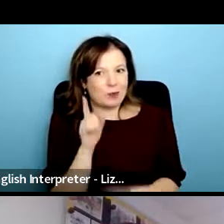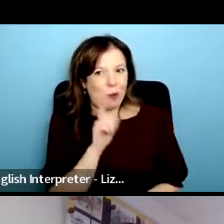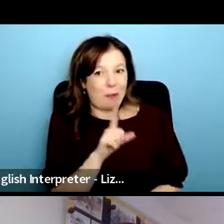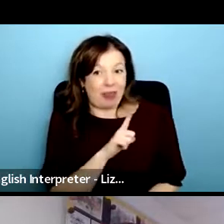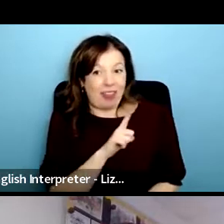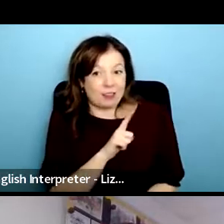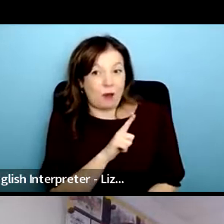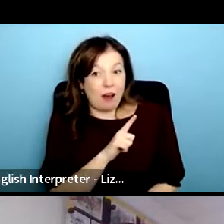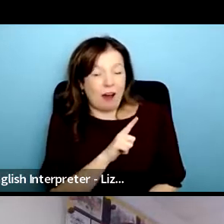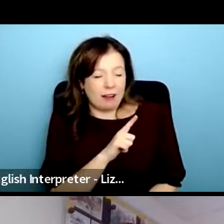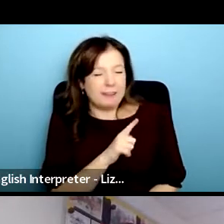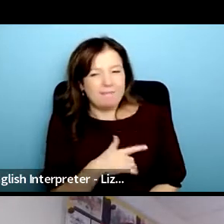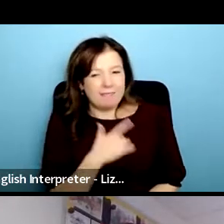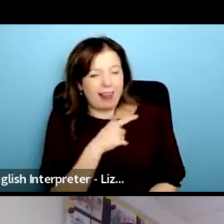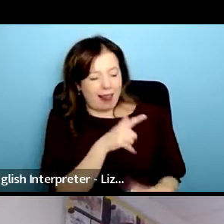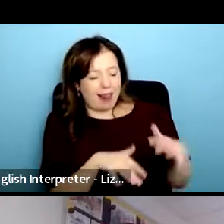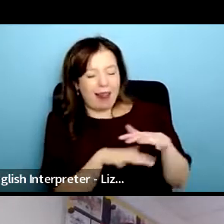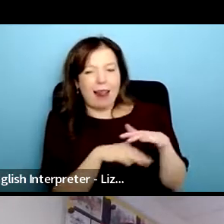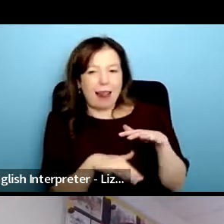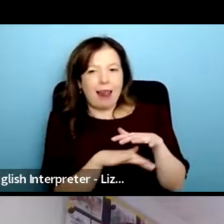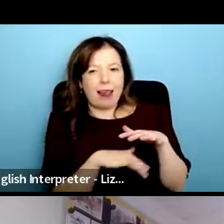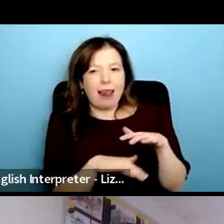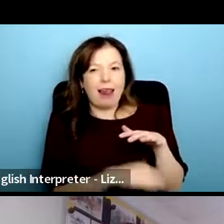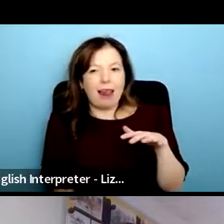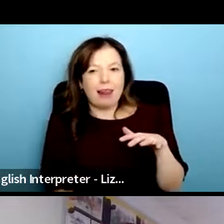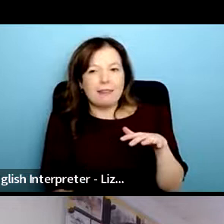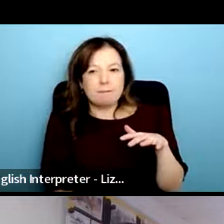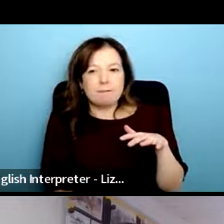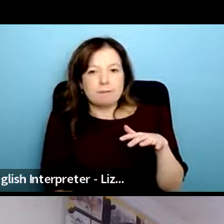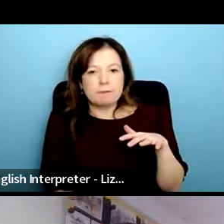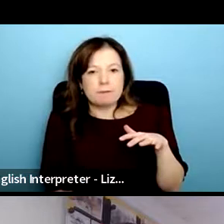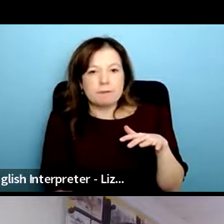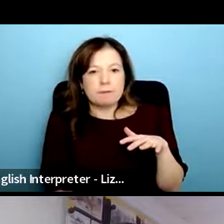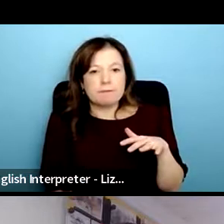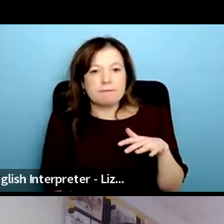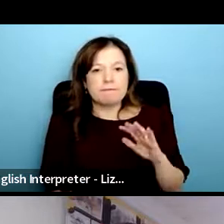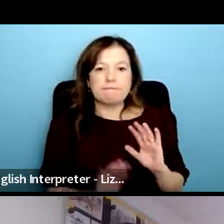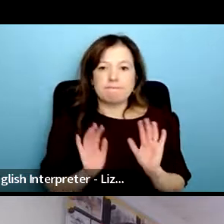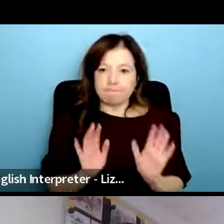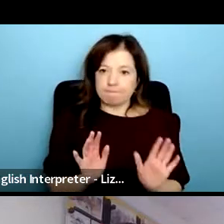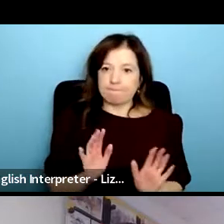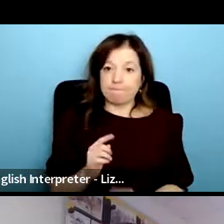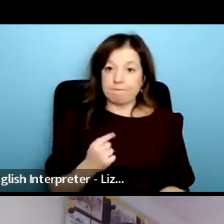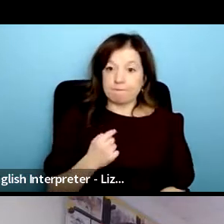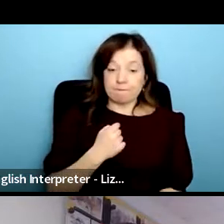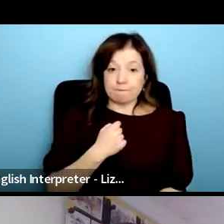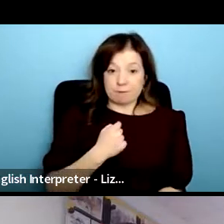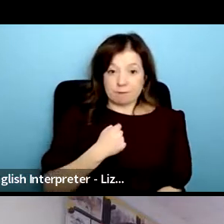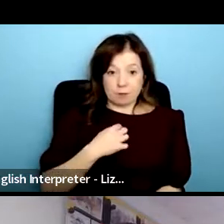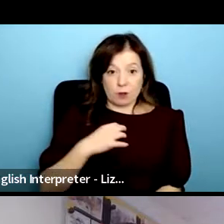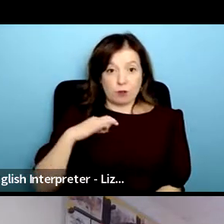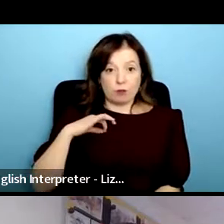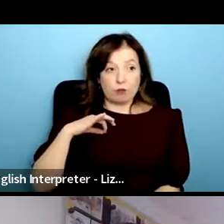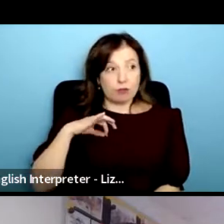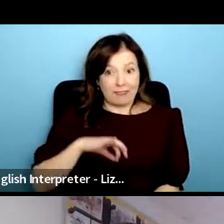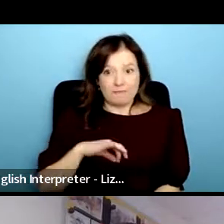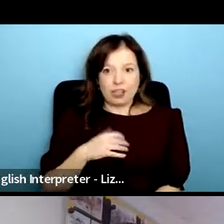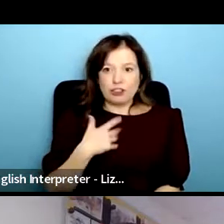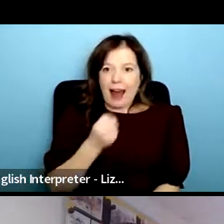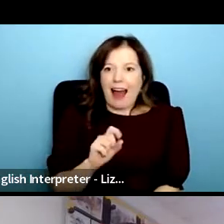and i think that the the privileges that i have in terms of being able to negotiate